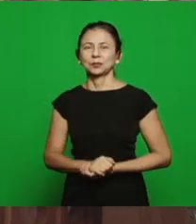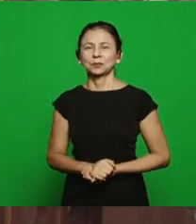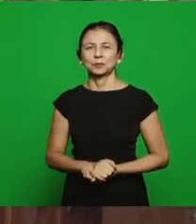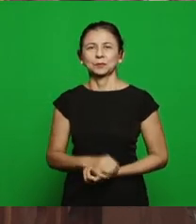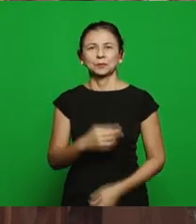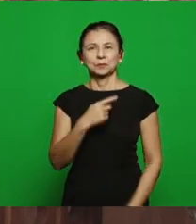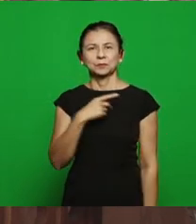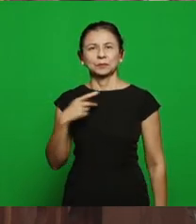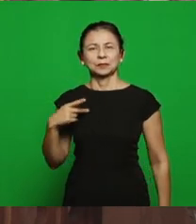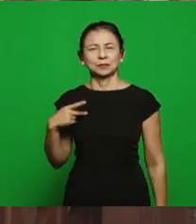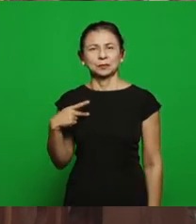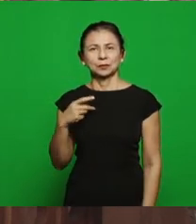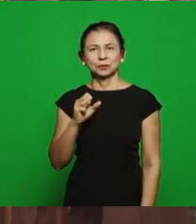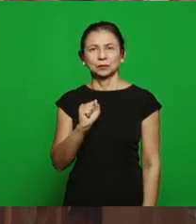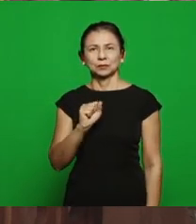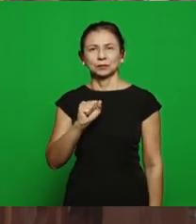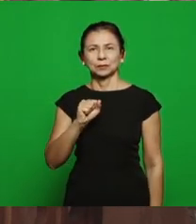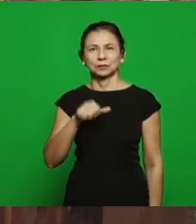for his empowerment in the church, may God bless